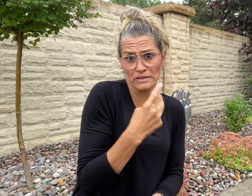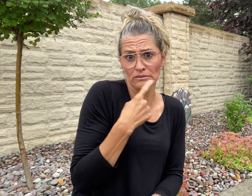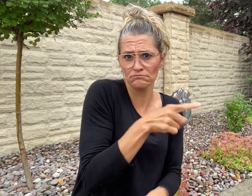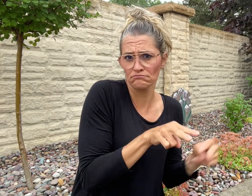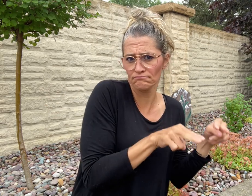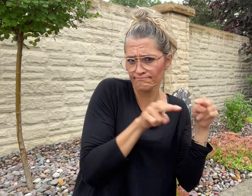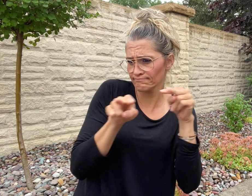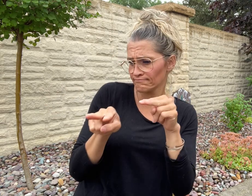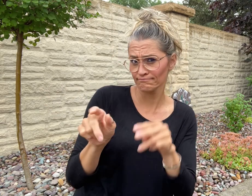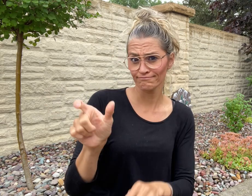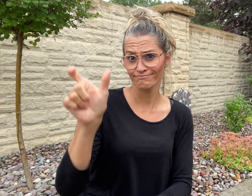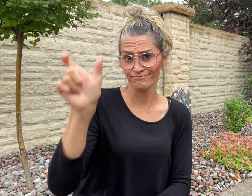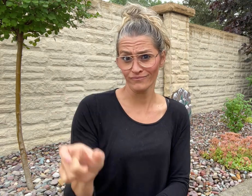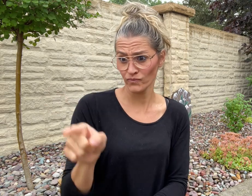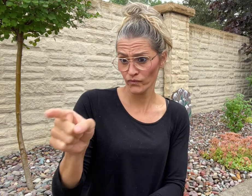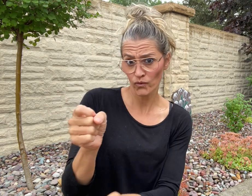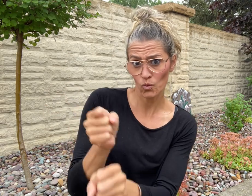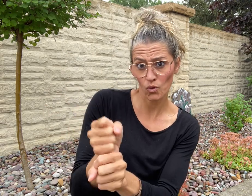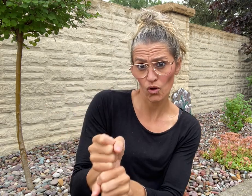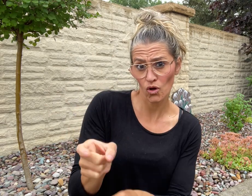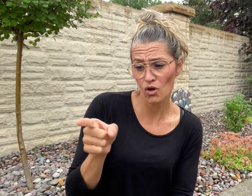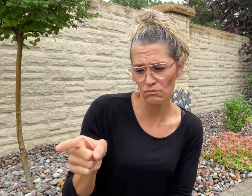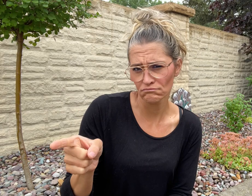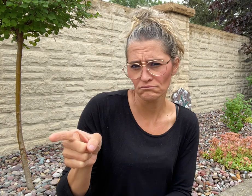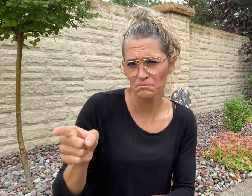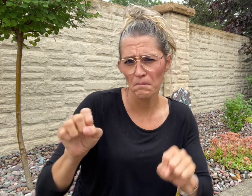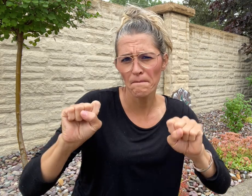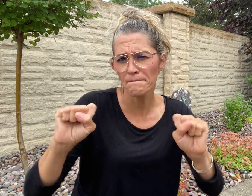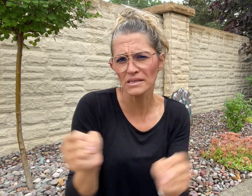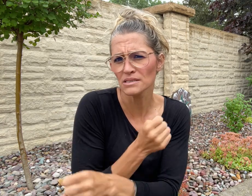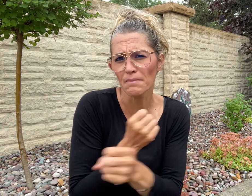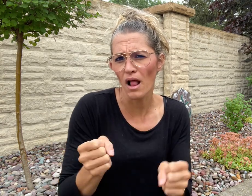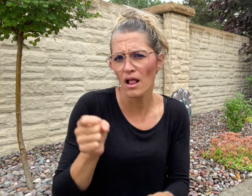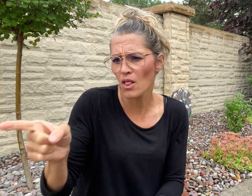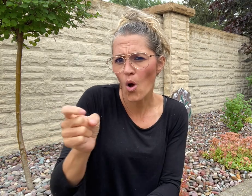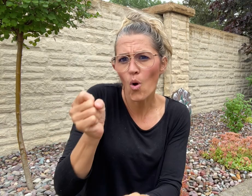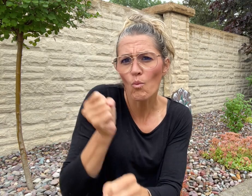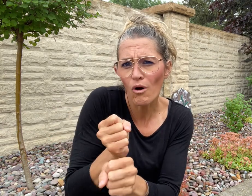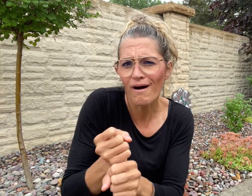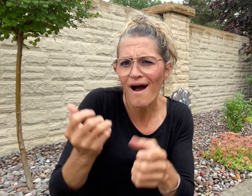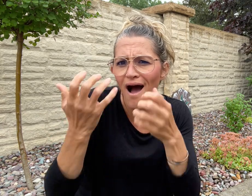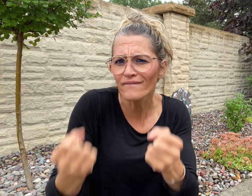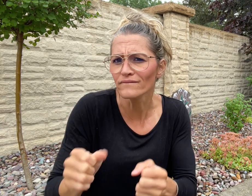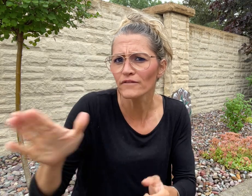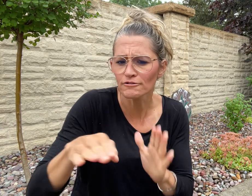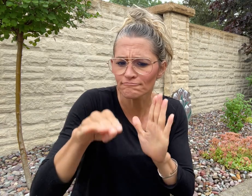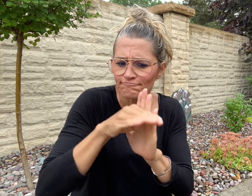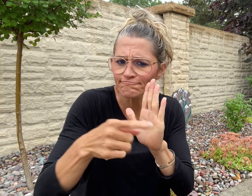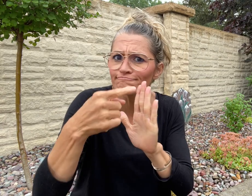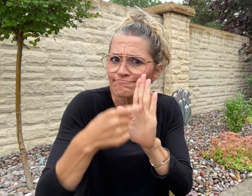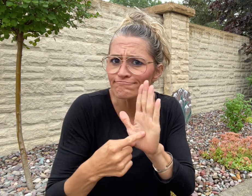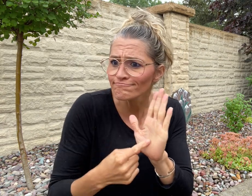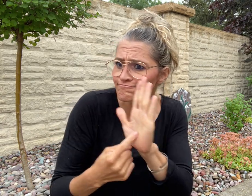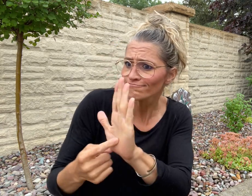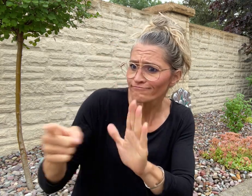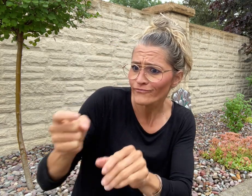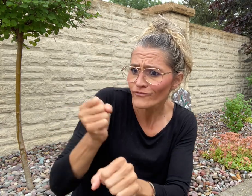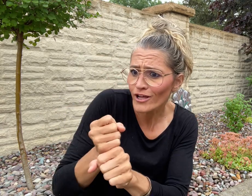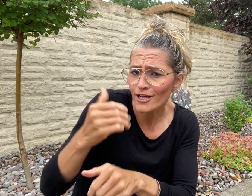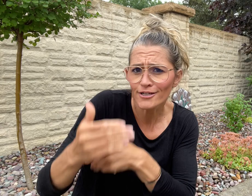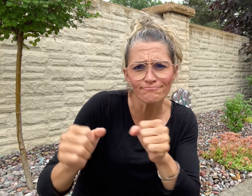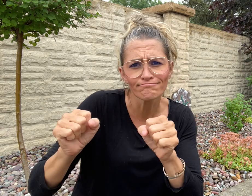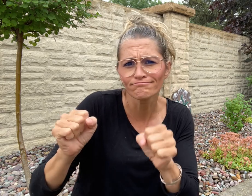opinion the employee could not perform the essential duties